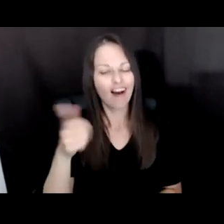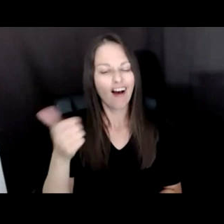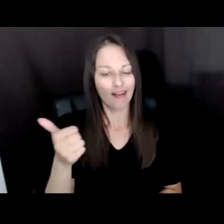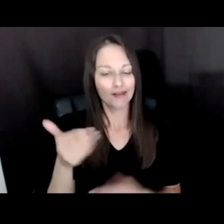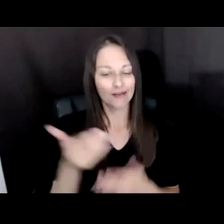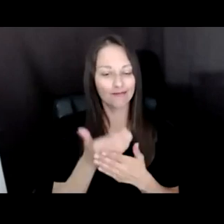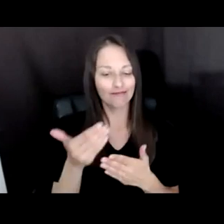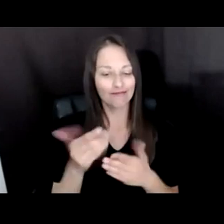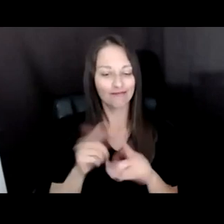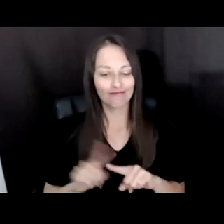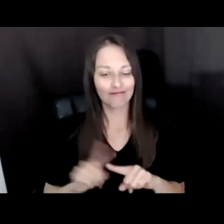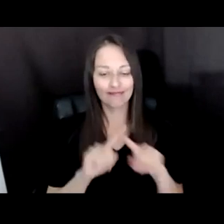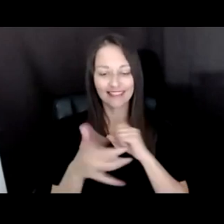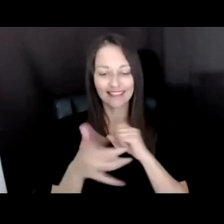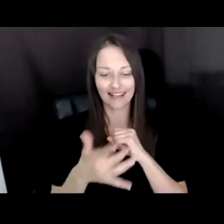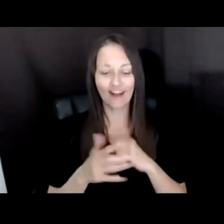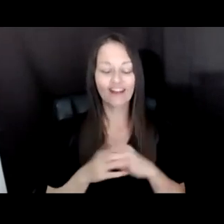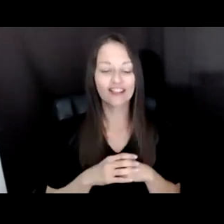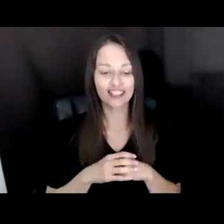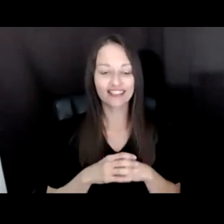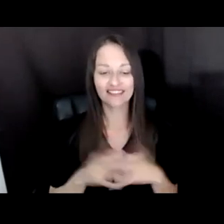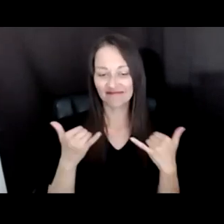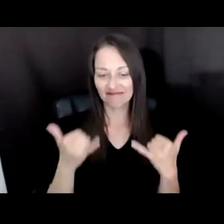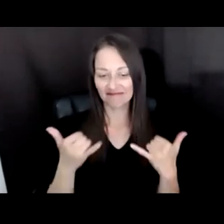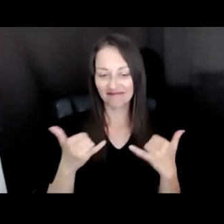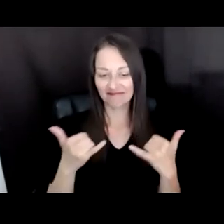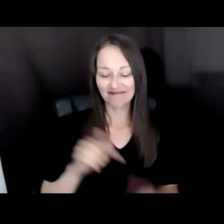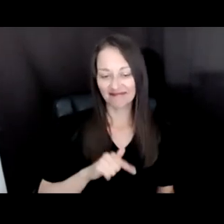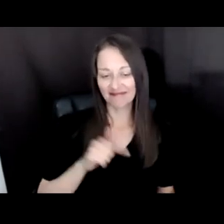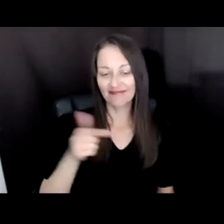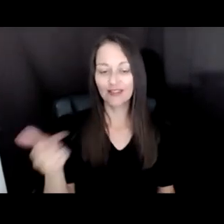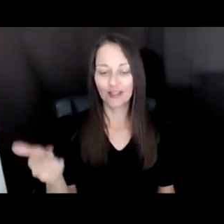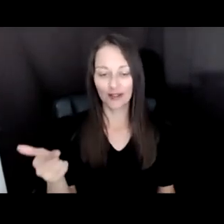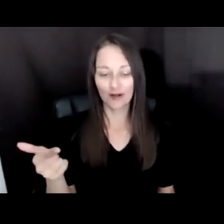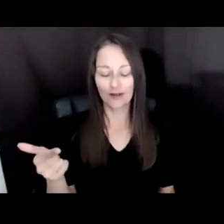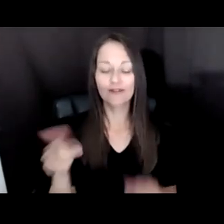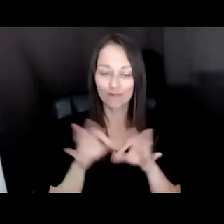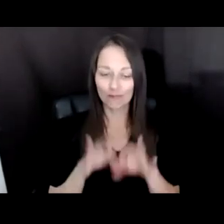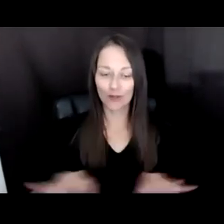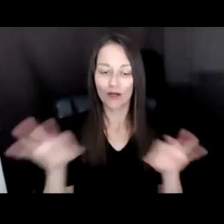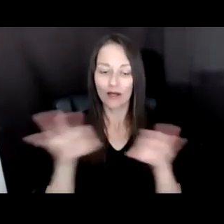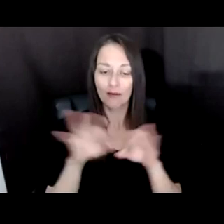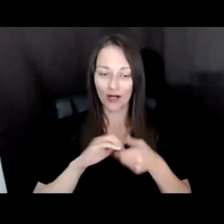AT THIS POINT I'M PLEASED TO PASS THE MIC TO A KEY COLLABORATOR WITH JAX AT THE NEA ON THIS